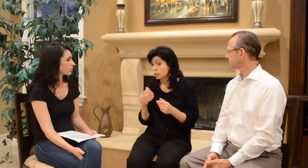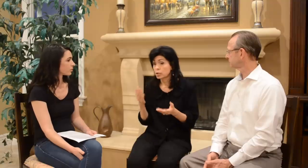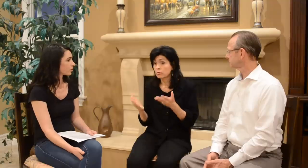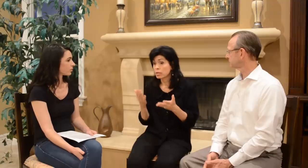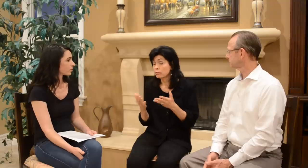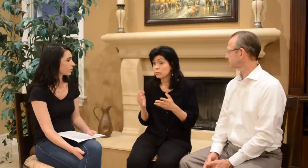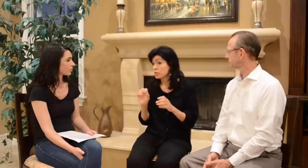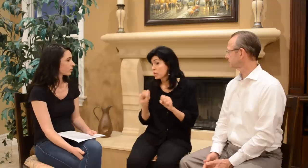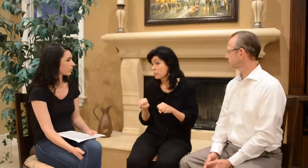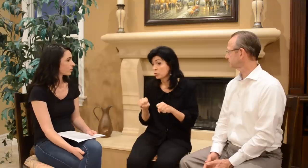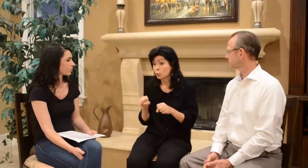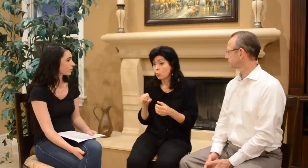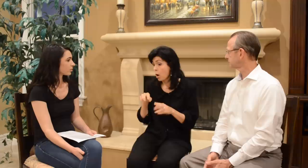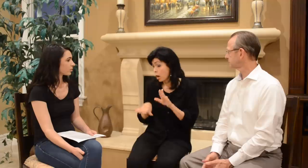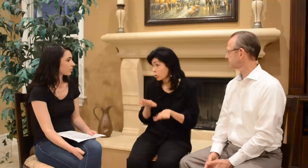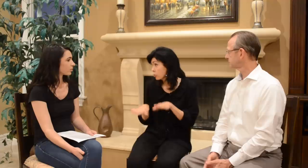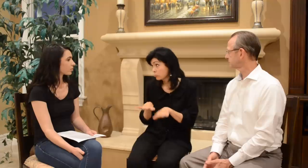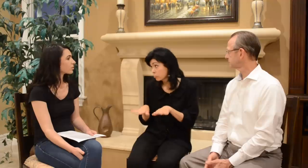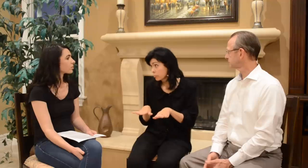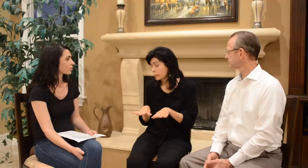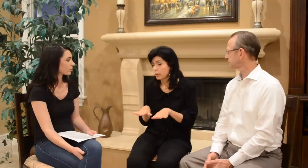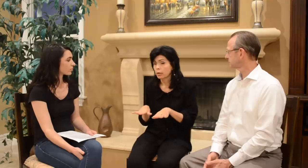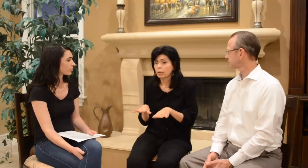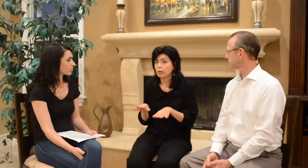She may never be able to walk,